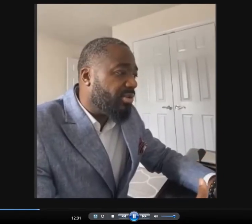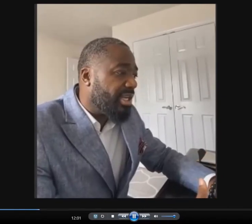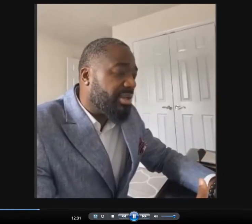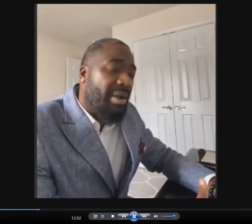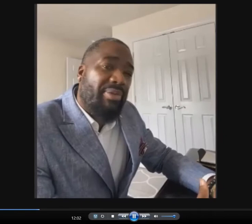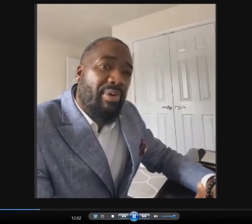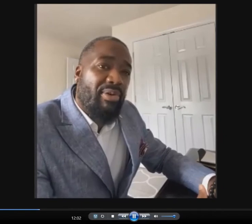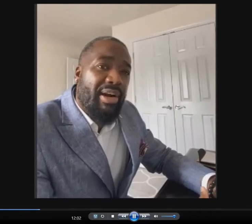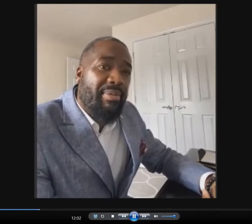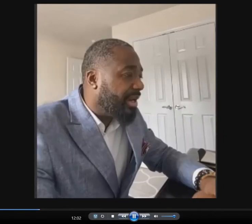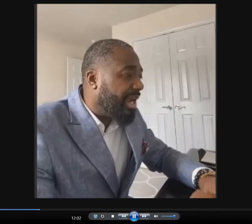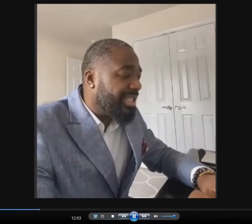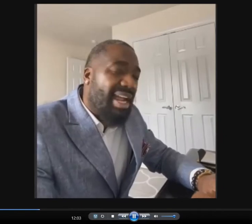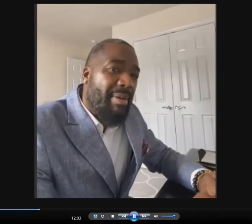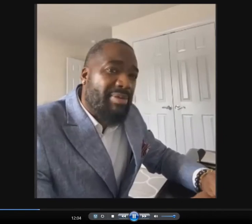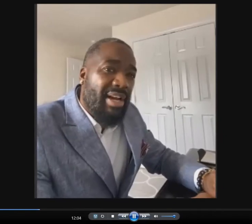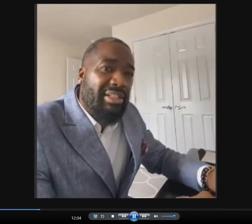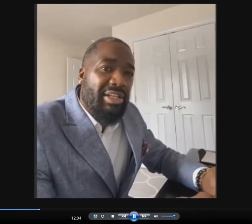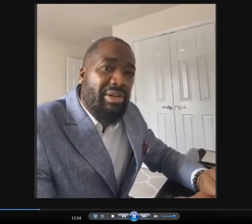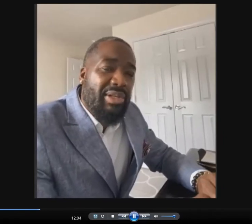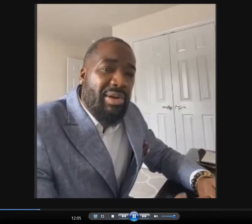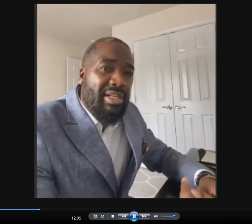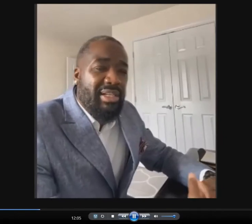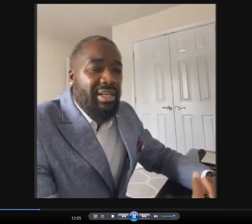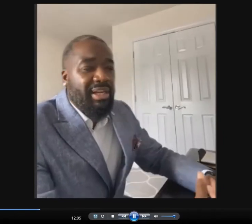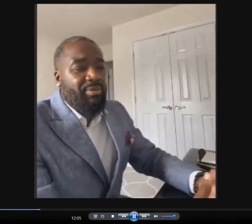myself. I had a counselor come to the house